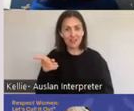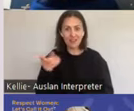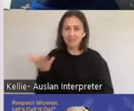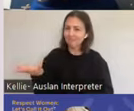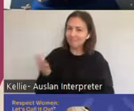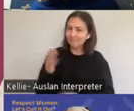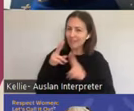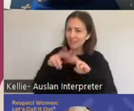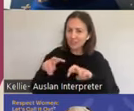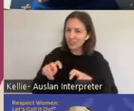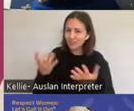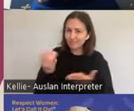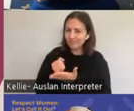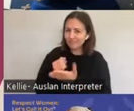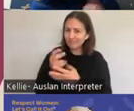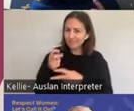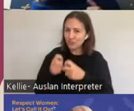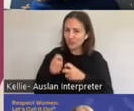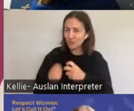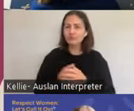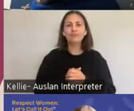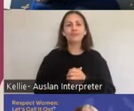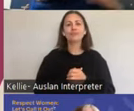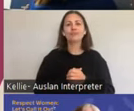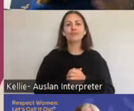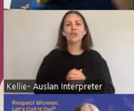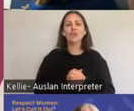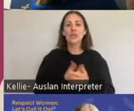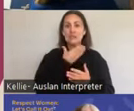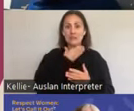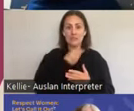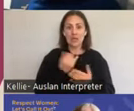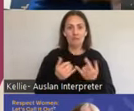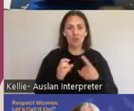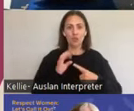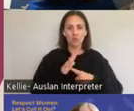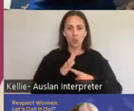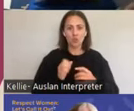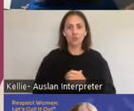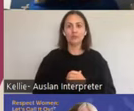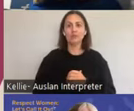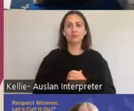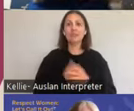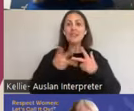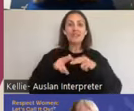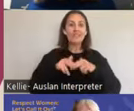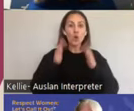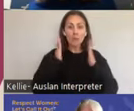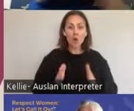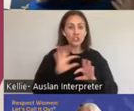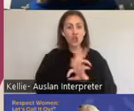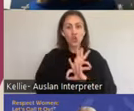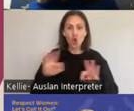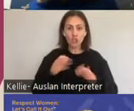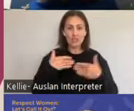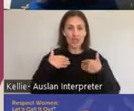but I don't have the time. But we do know that anything affects any of those body systems, which is basically all body systems has the impact of